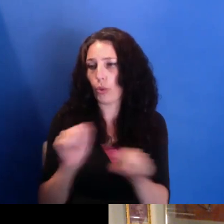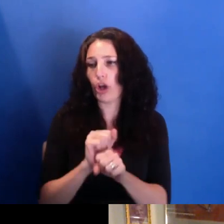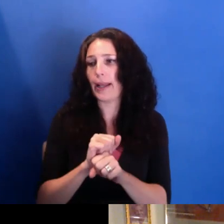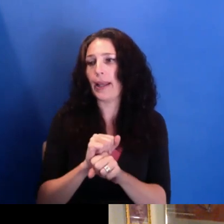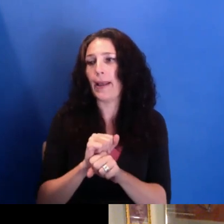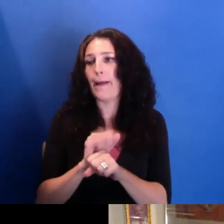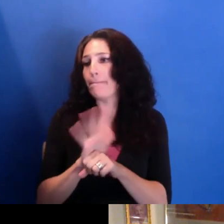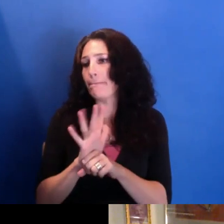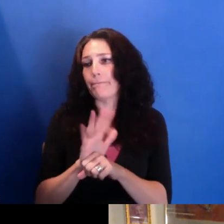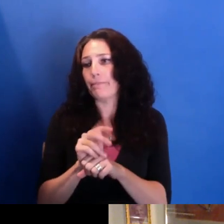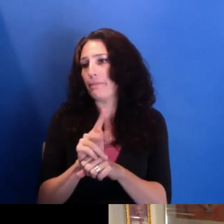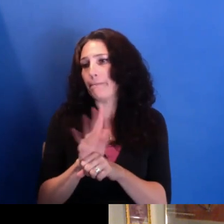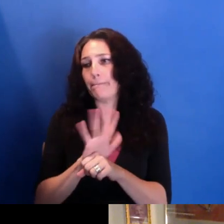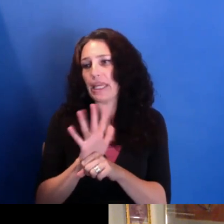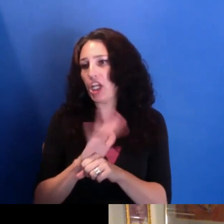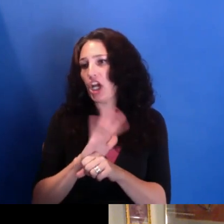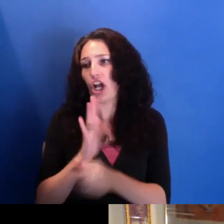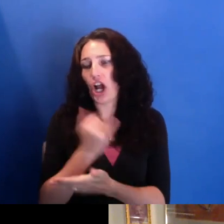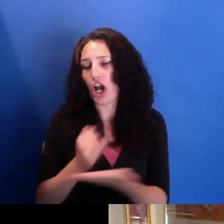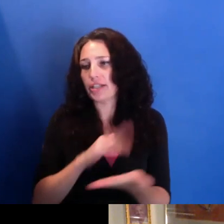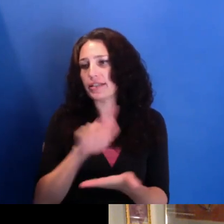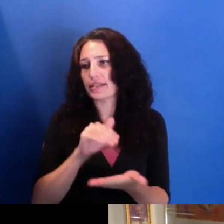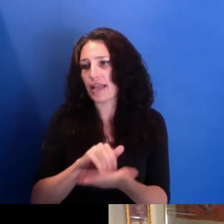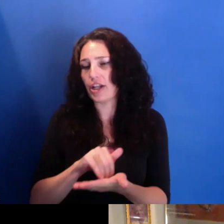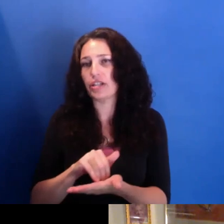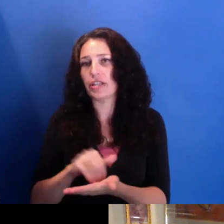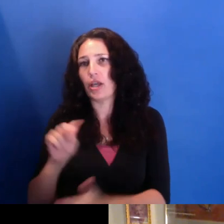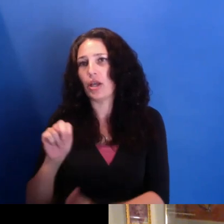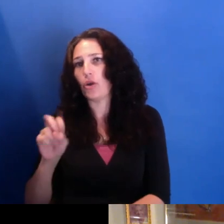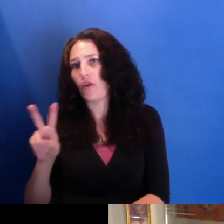at Novak, that's going on at Visual Communications in Los